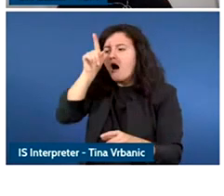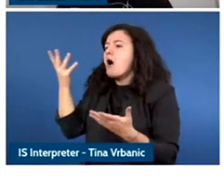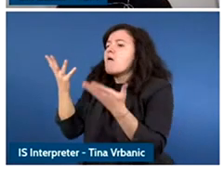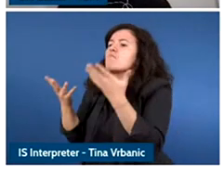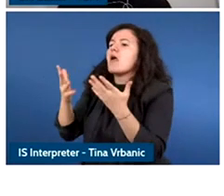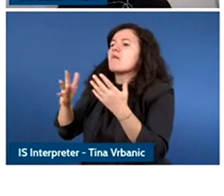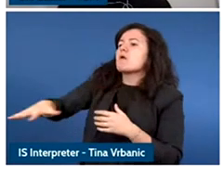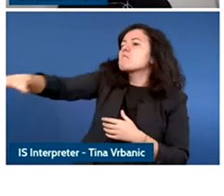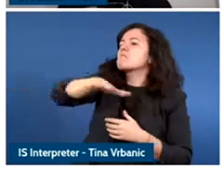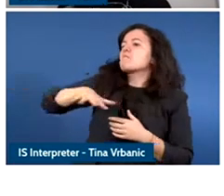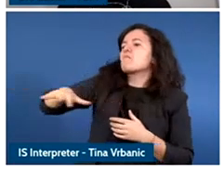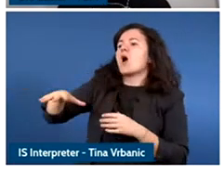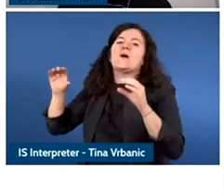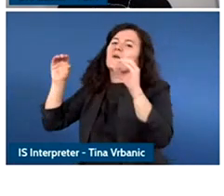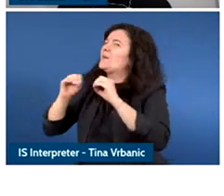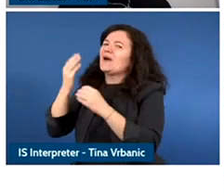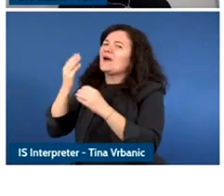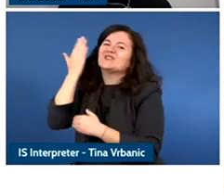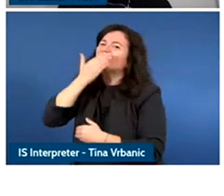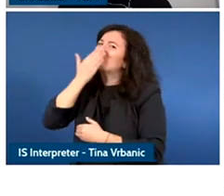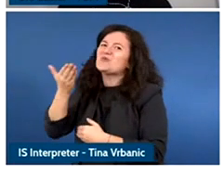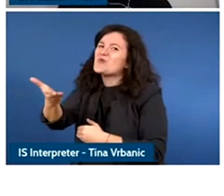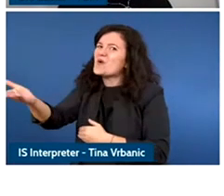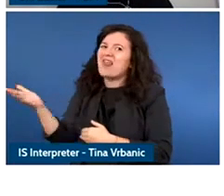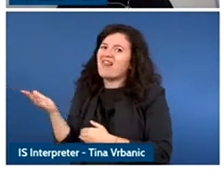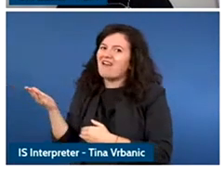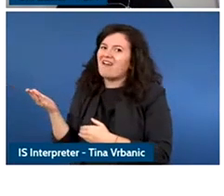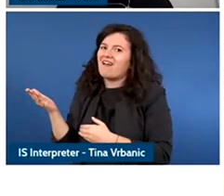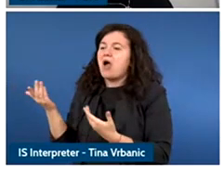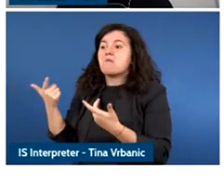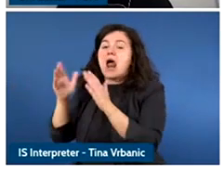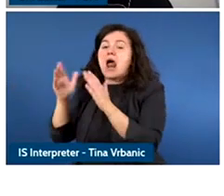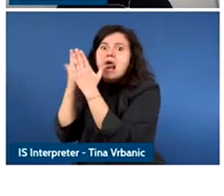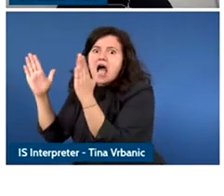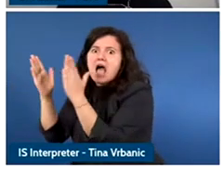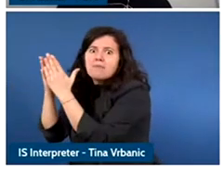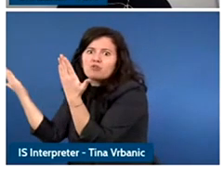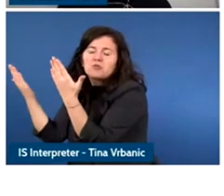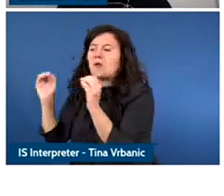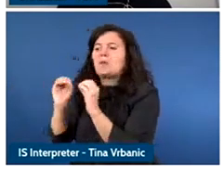There are also a lot of pitfalls and new barriers that emerge and so